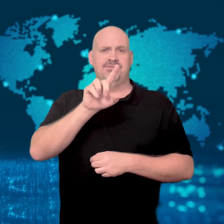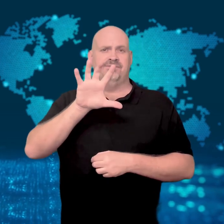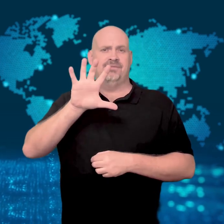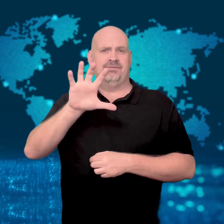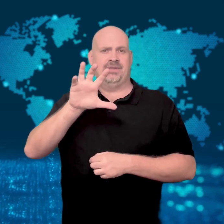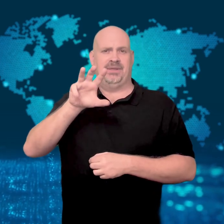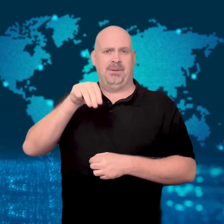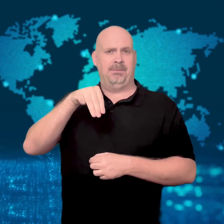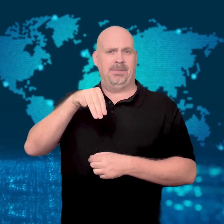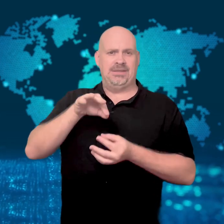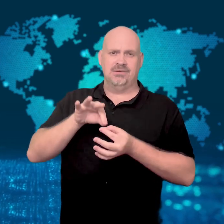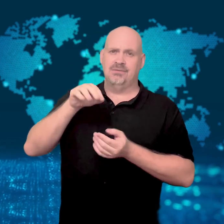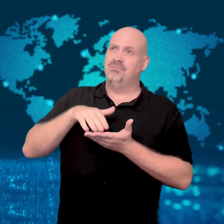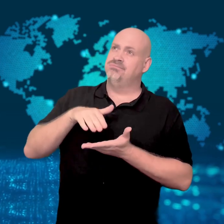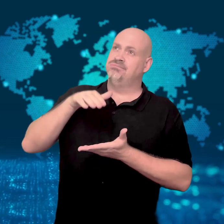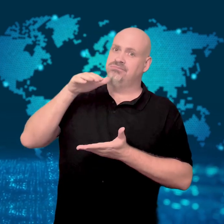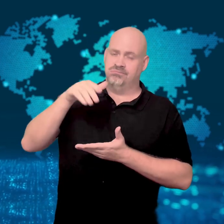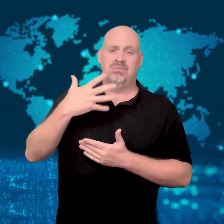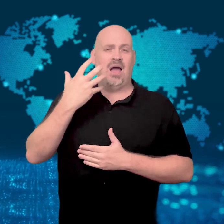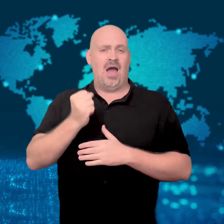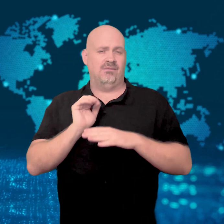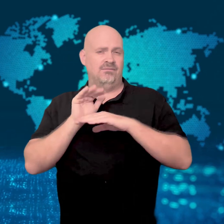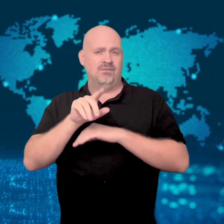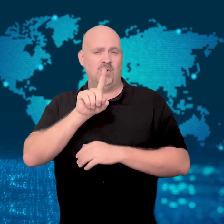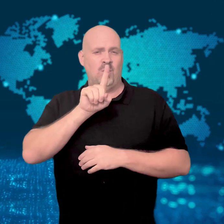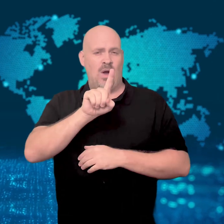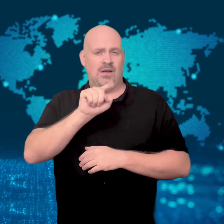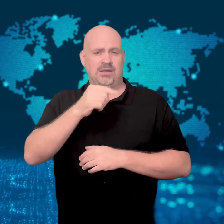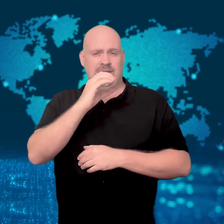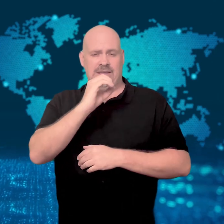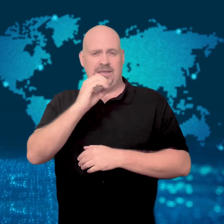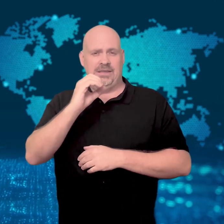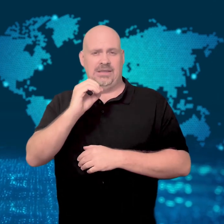over a thousand exotic fish.